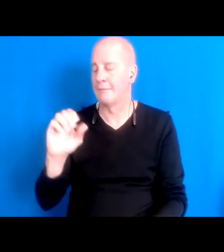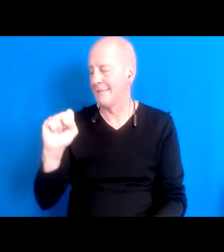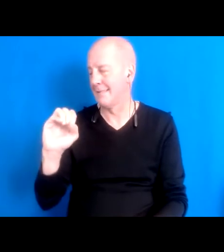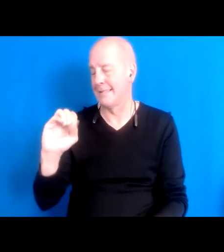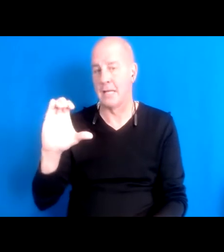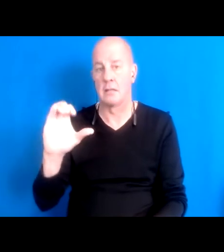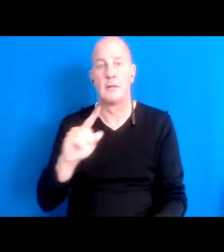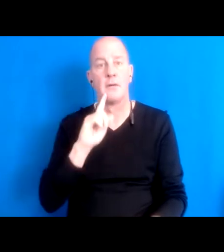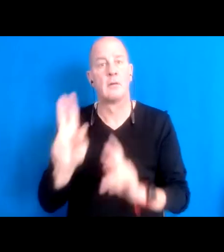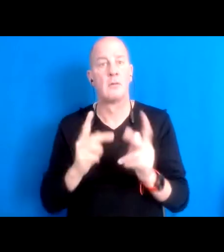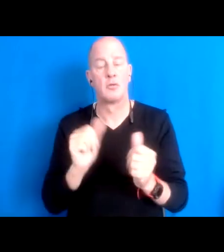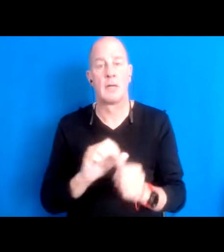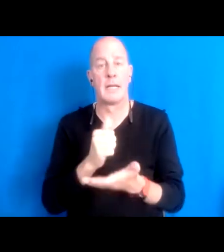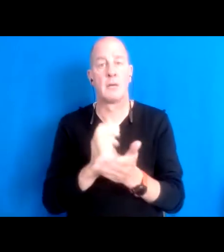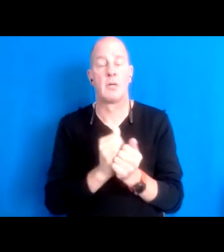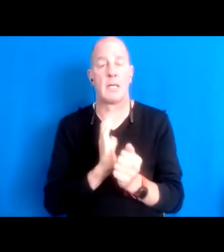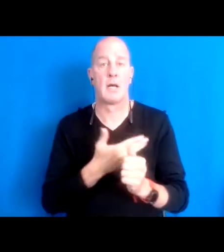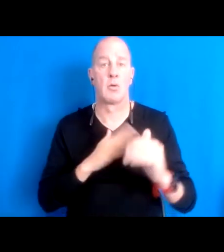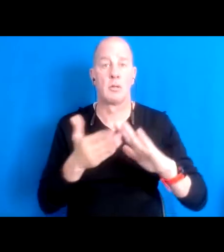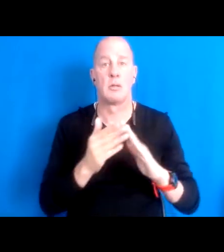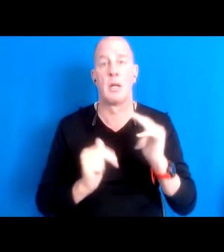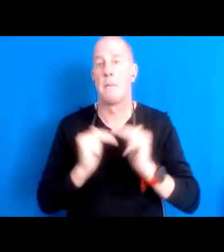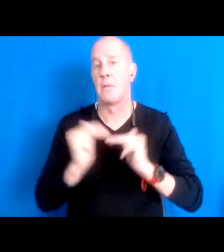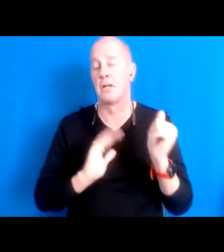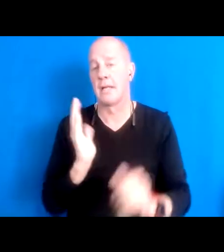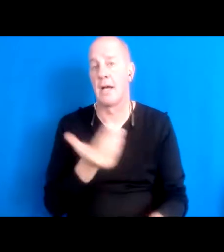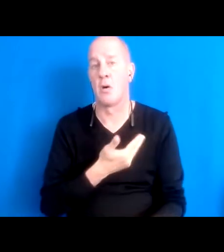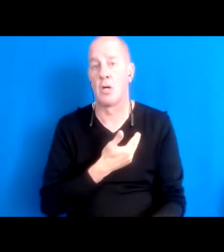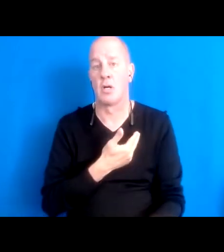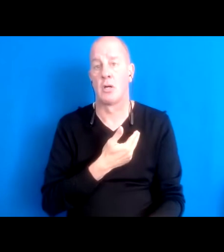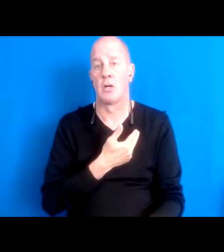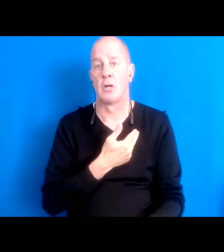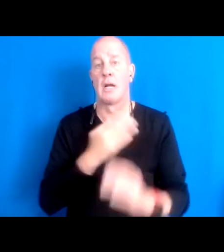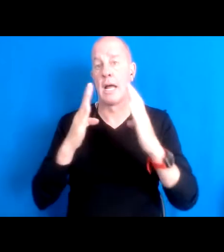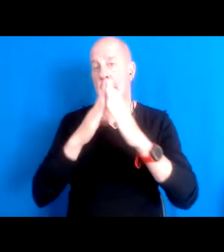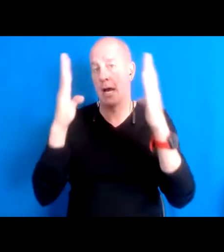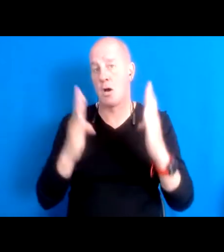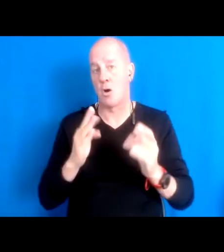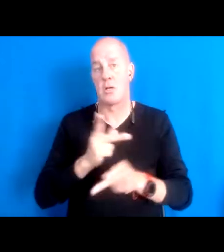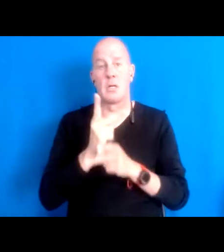Even with our community and the building of our housing, sustainable housing process,